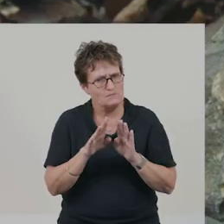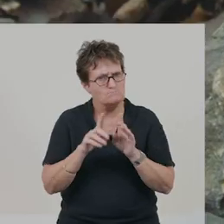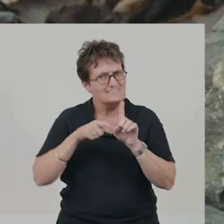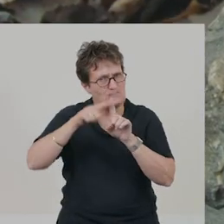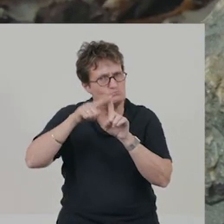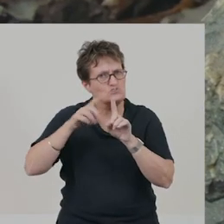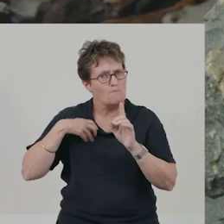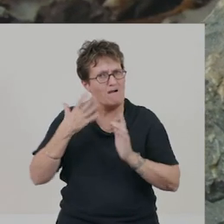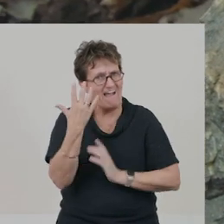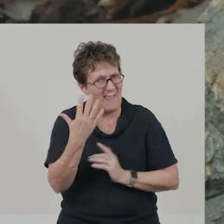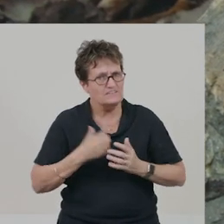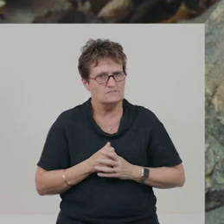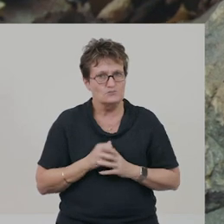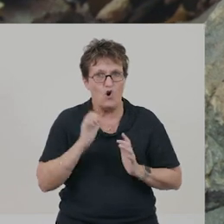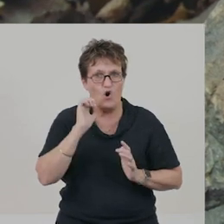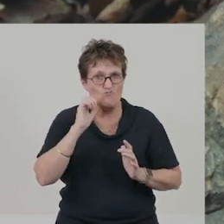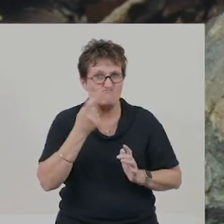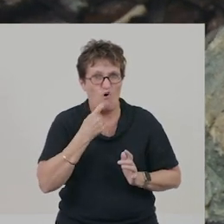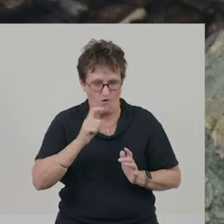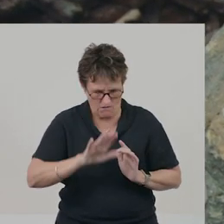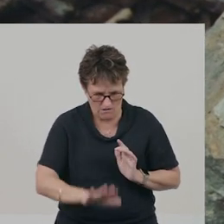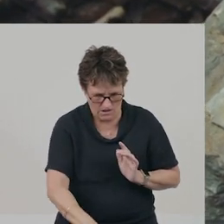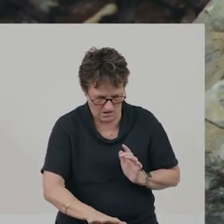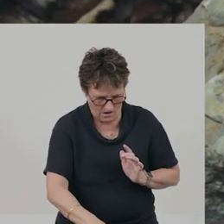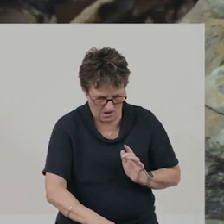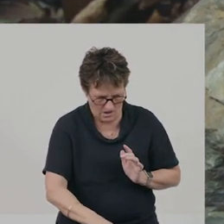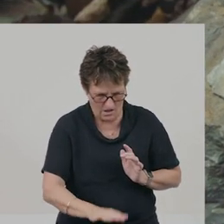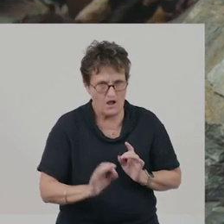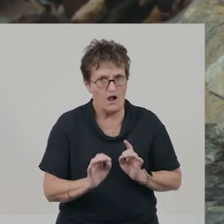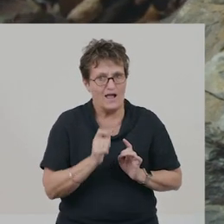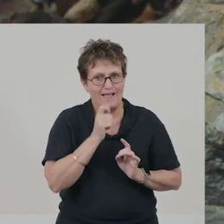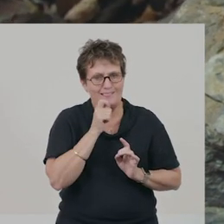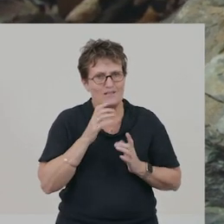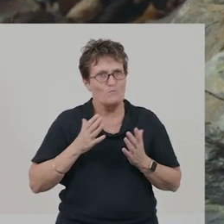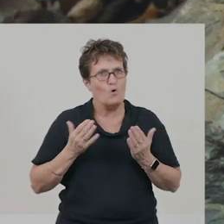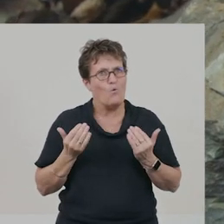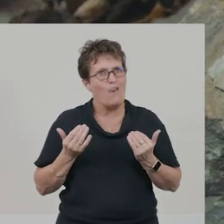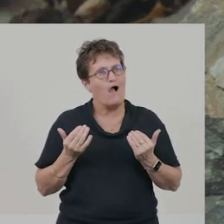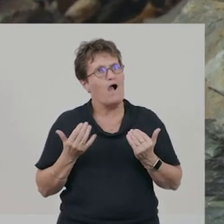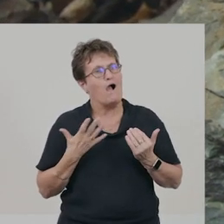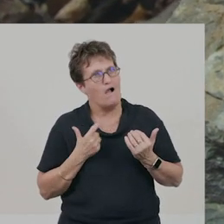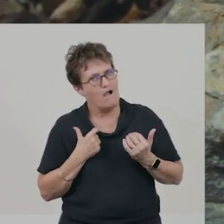Next, tried a great, big rock. Hm, it was a bit cooler than my hand.